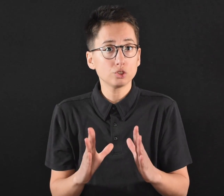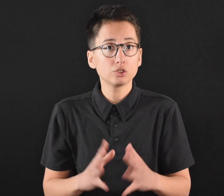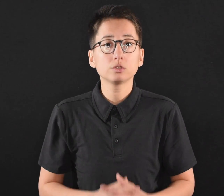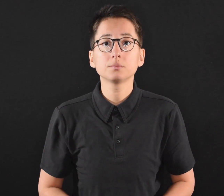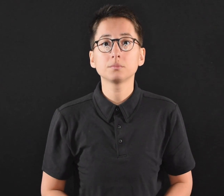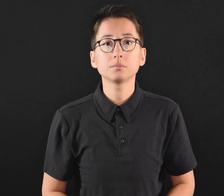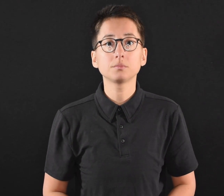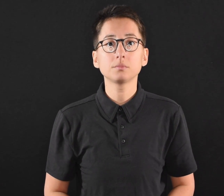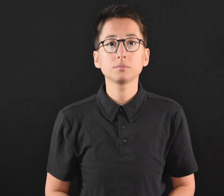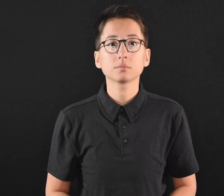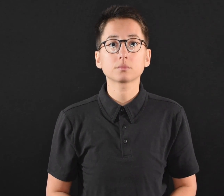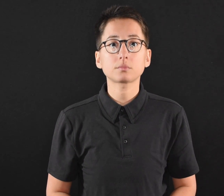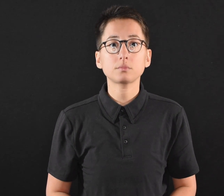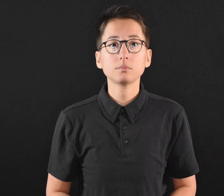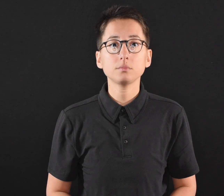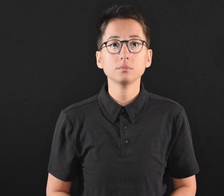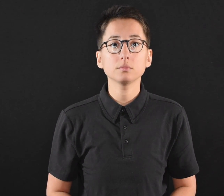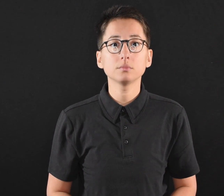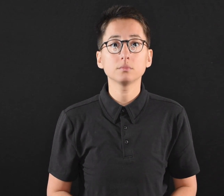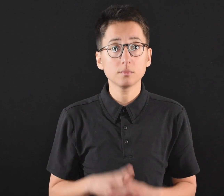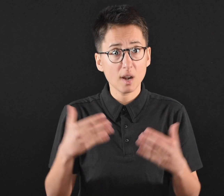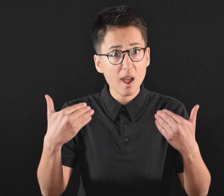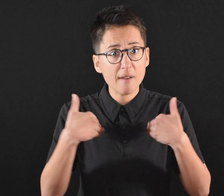COVID-19 vaccine. ● When Minnesotans become eligible, the Vaccine Connector will: